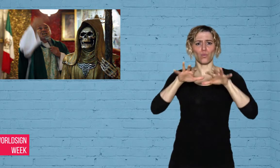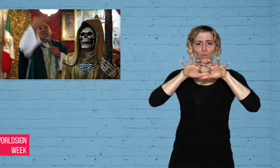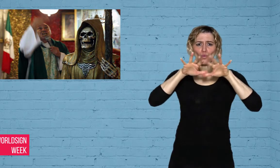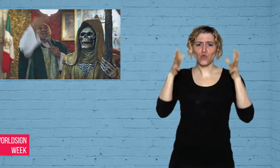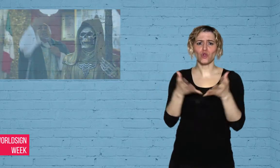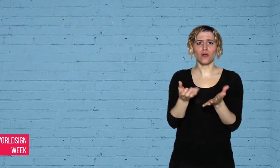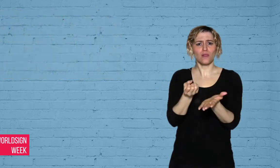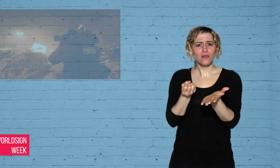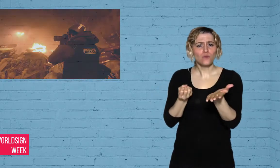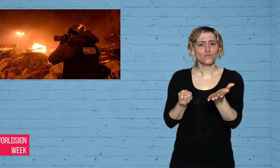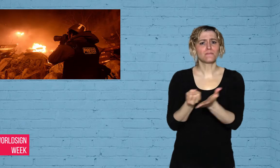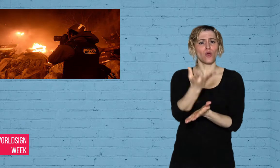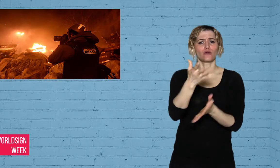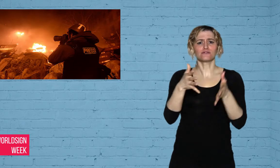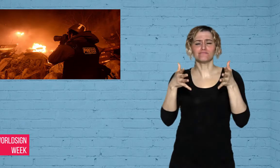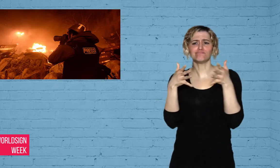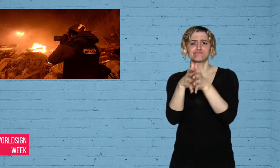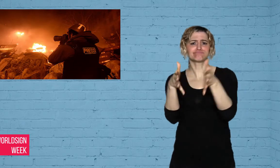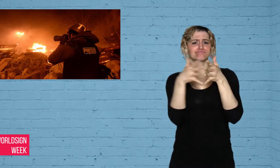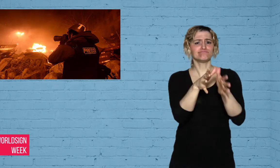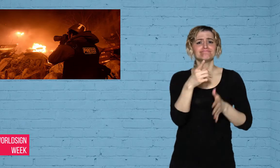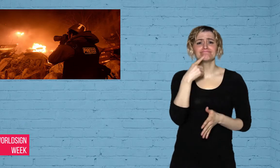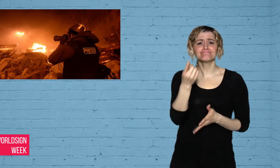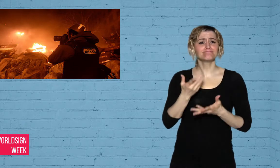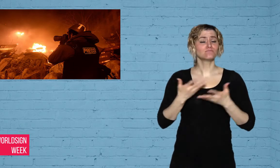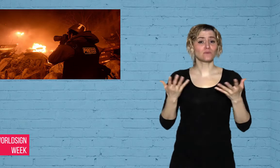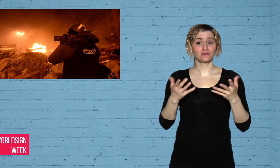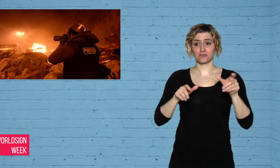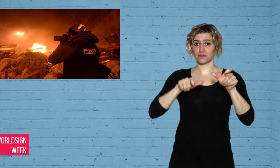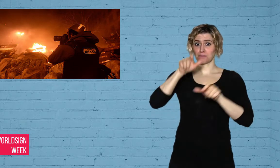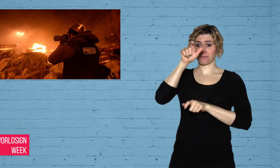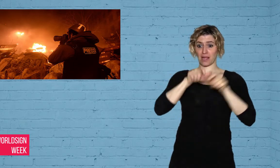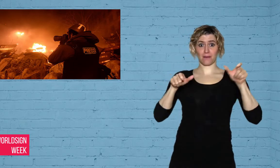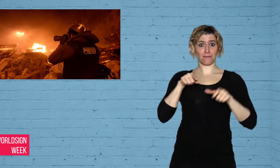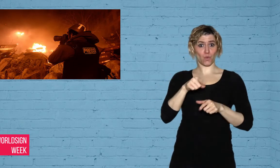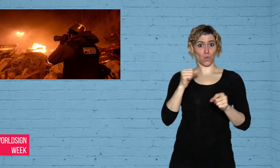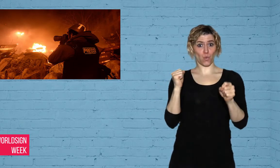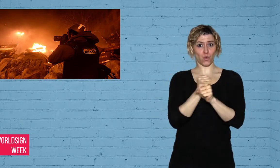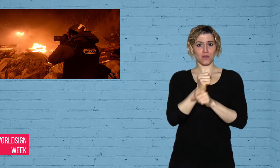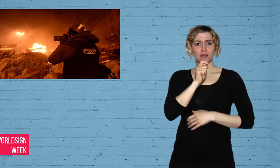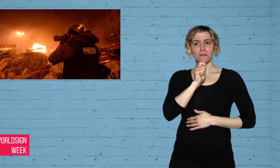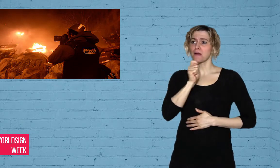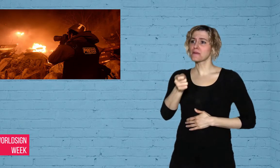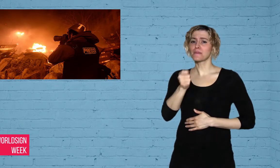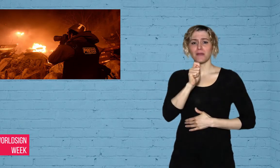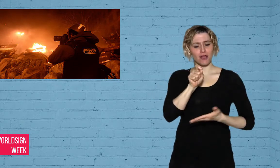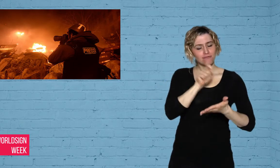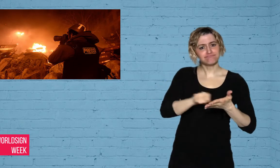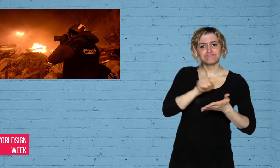global report, Mexico is the most